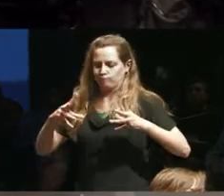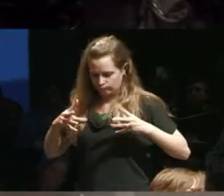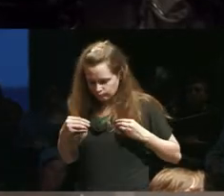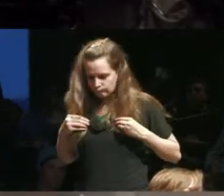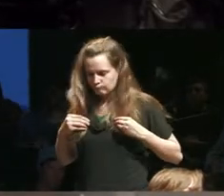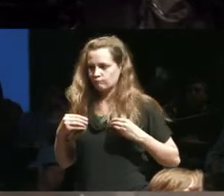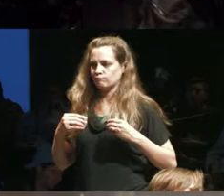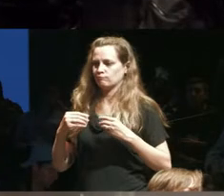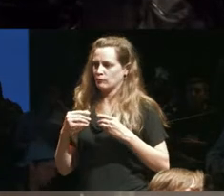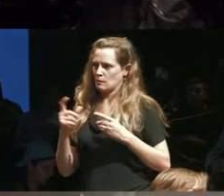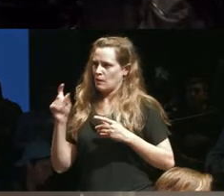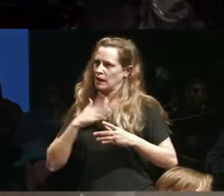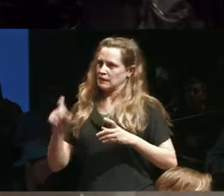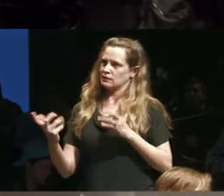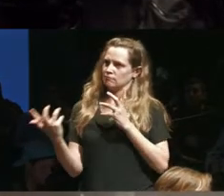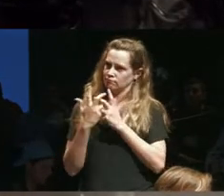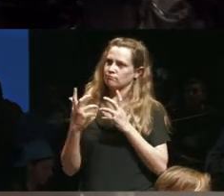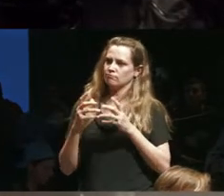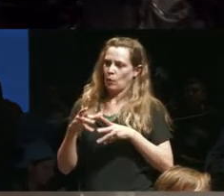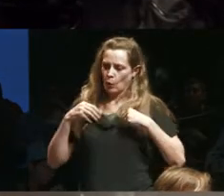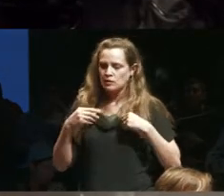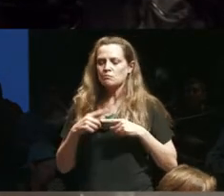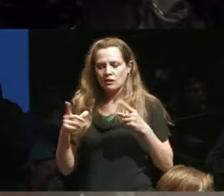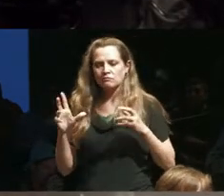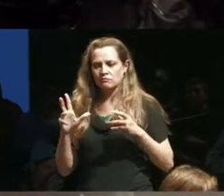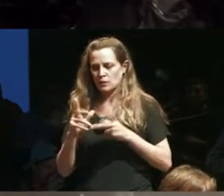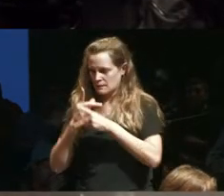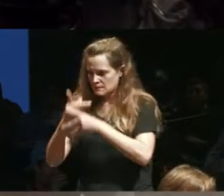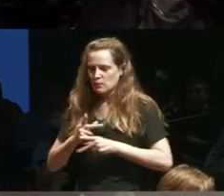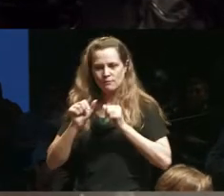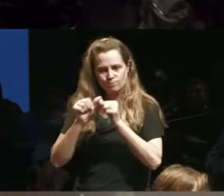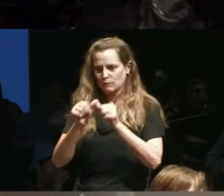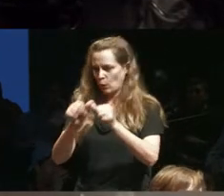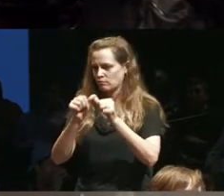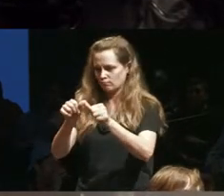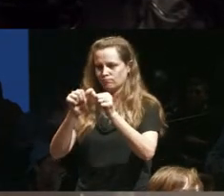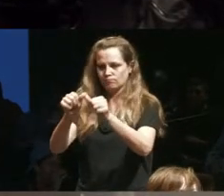needs met I think is how we we keep moving forward so I guess the word